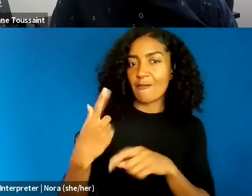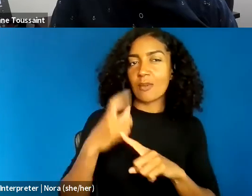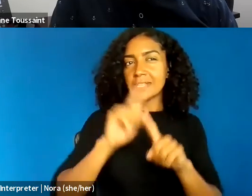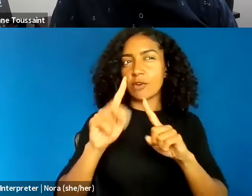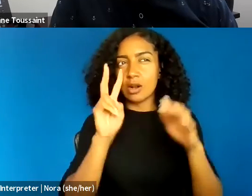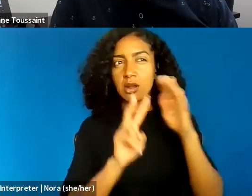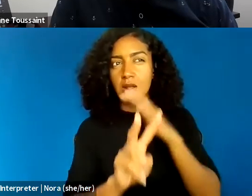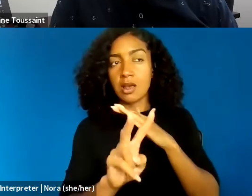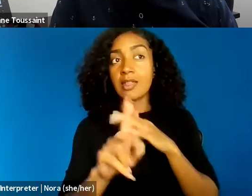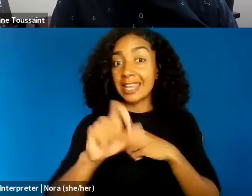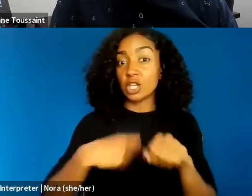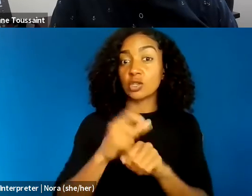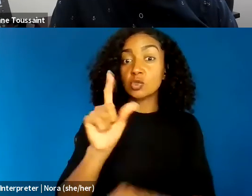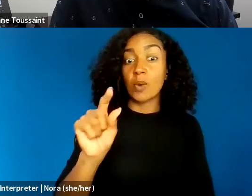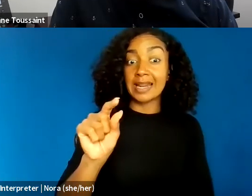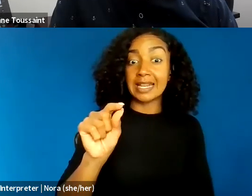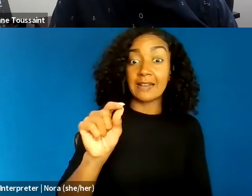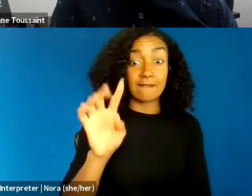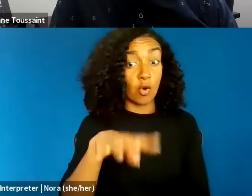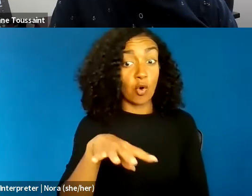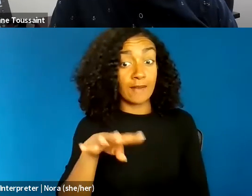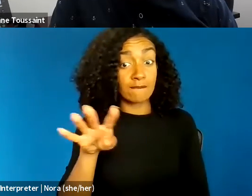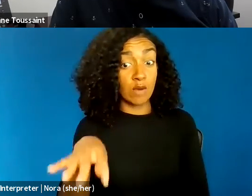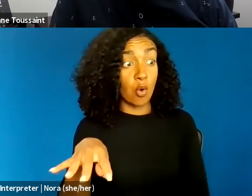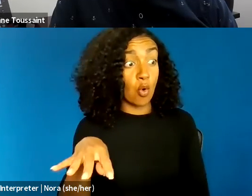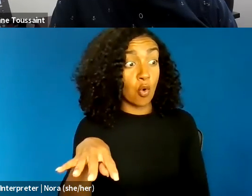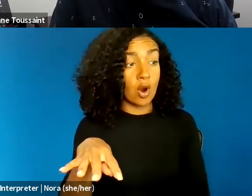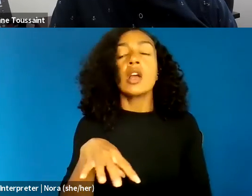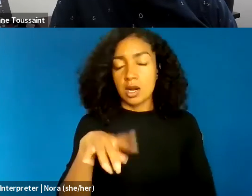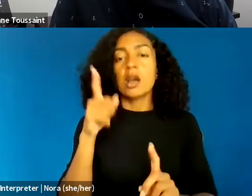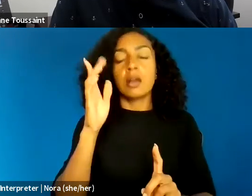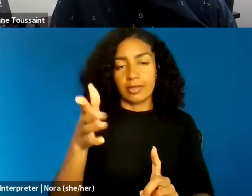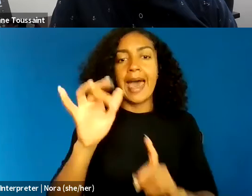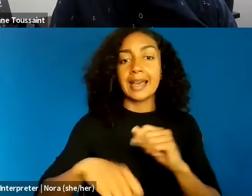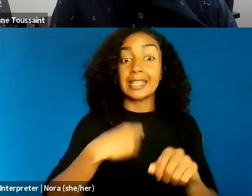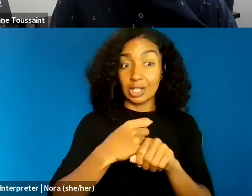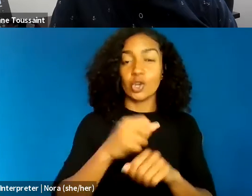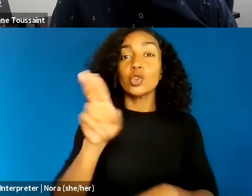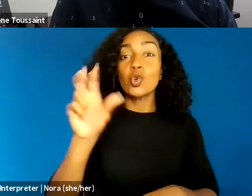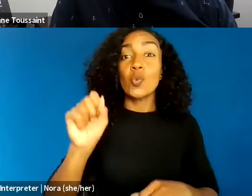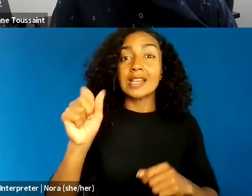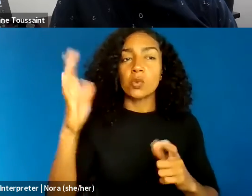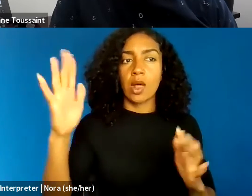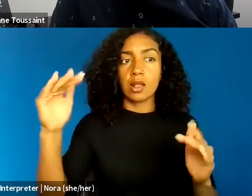the United States will tip from being majority White, to be majority minority.